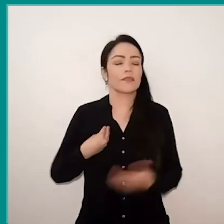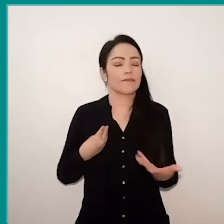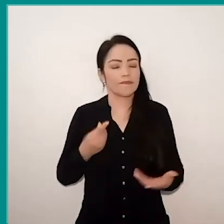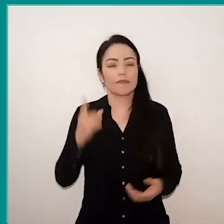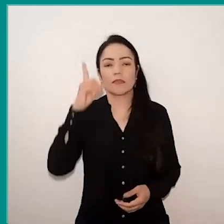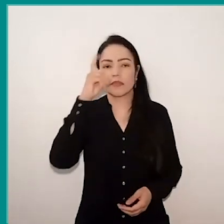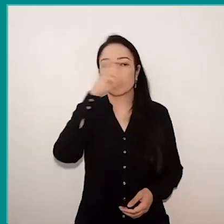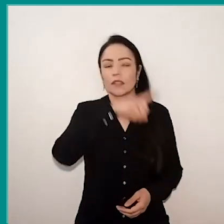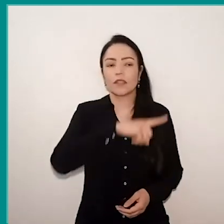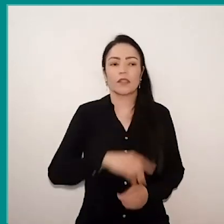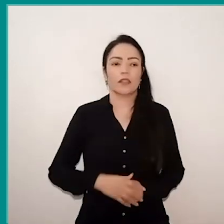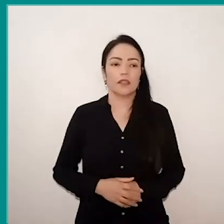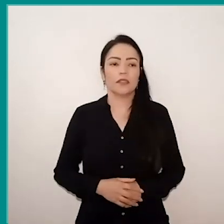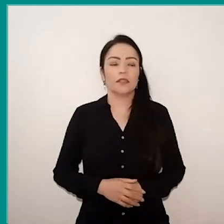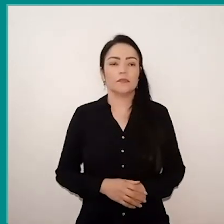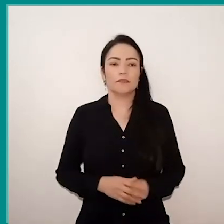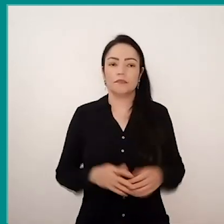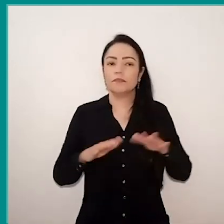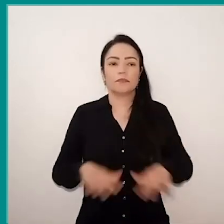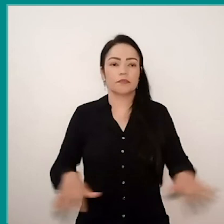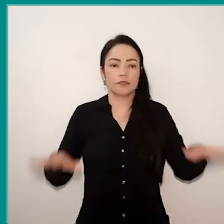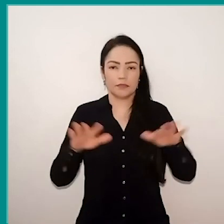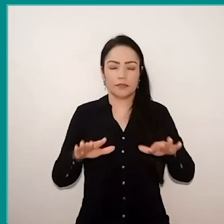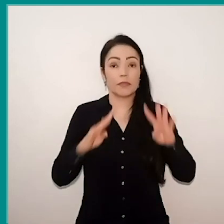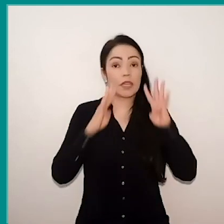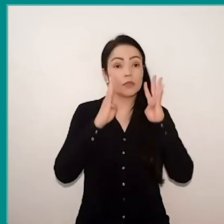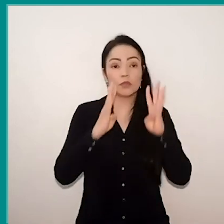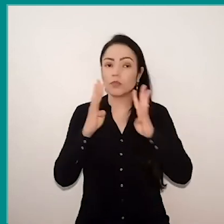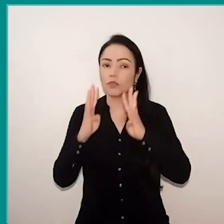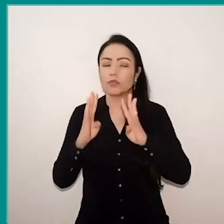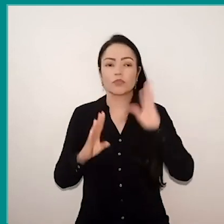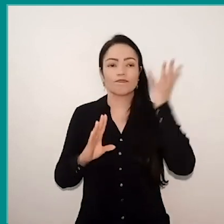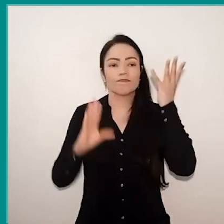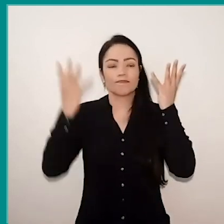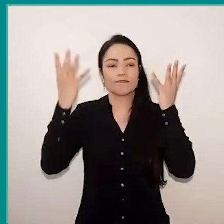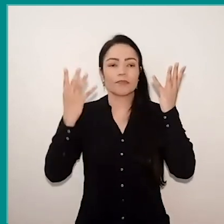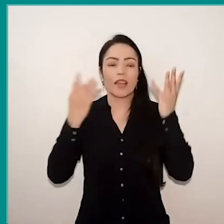very difficult for all of us let's look at this situation and face what are we going to do.